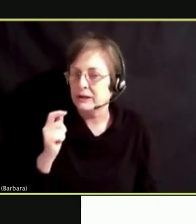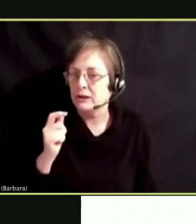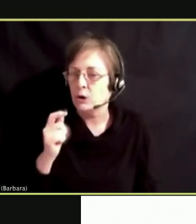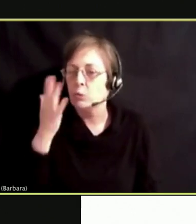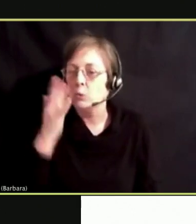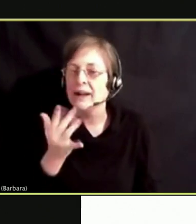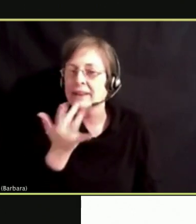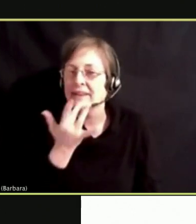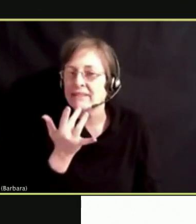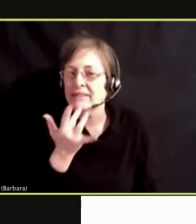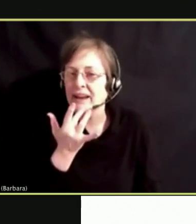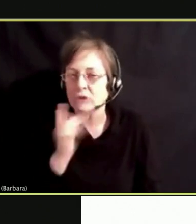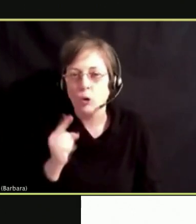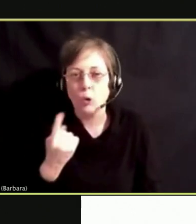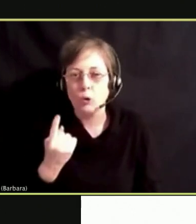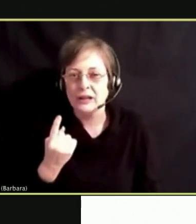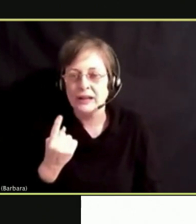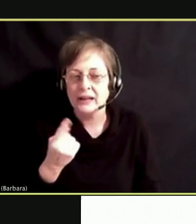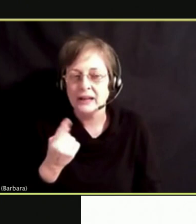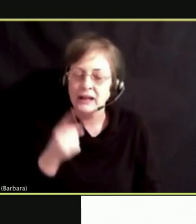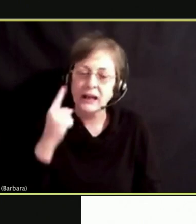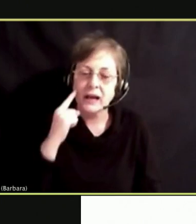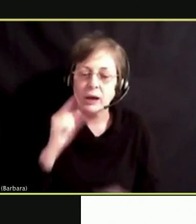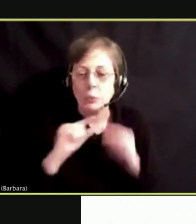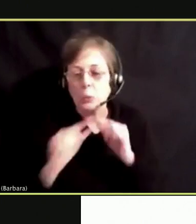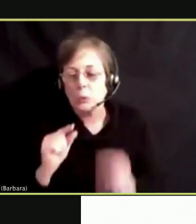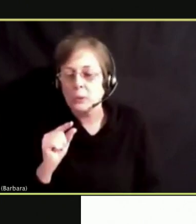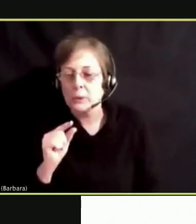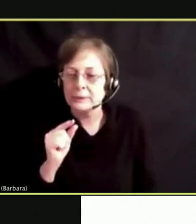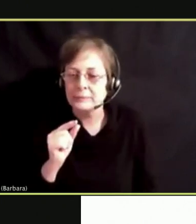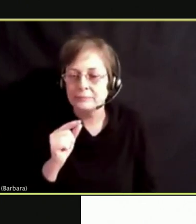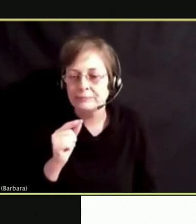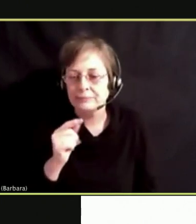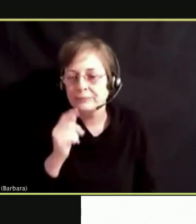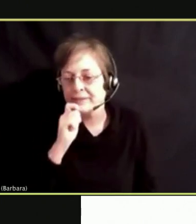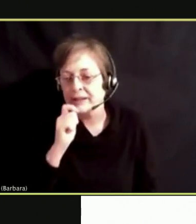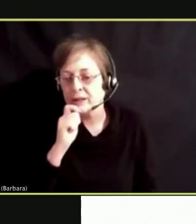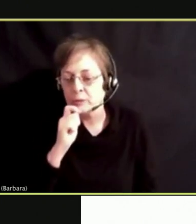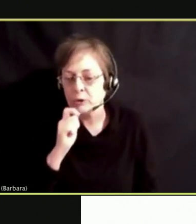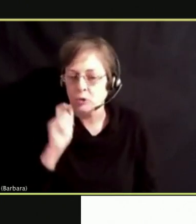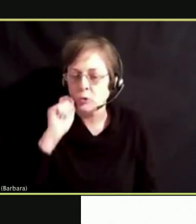THINK THEY HAVE THIS DEVICE AND IT IS COOL AND IT SMELLS GOOD THERE THEY THINK ABOUT